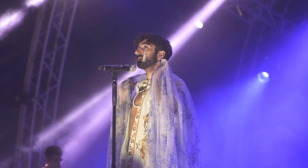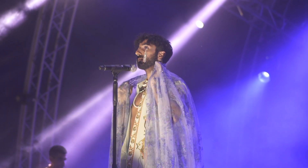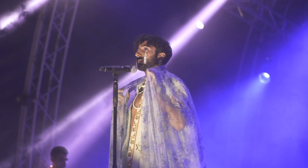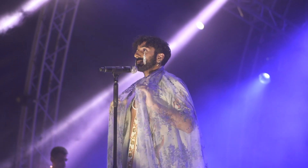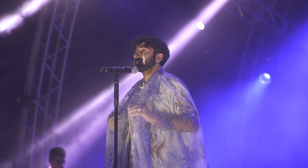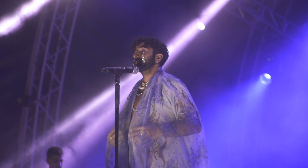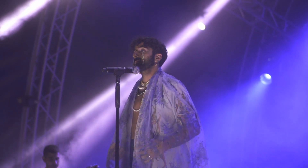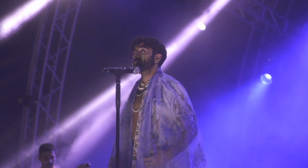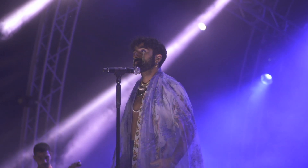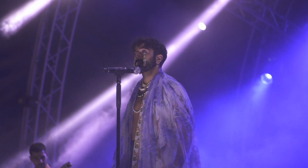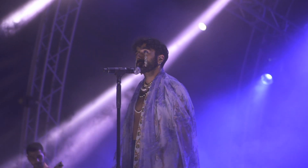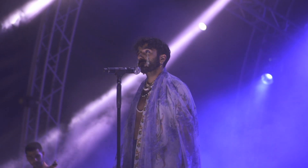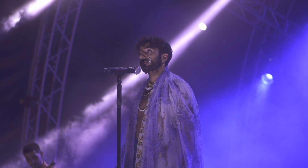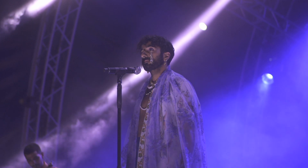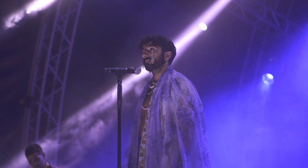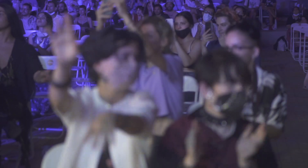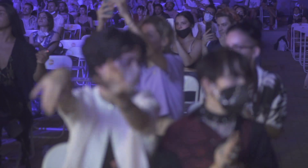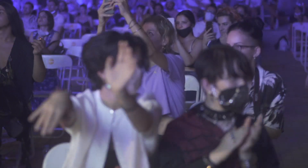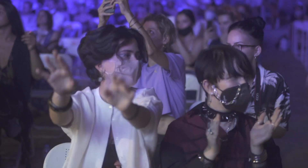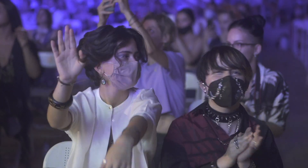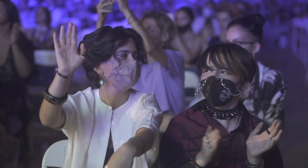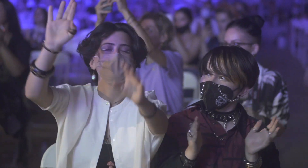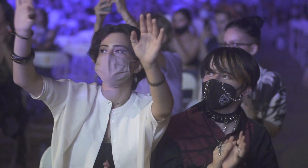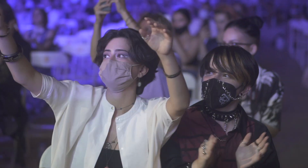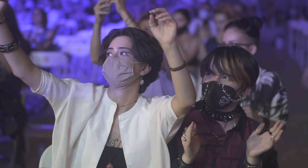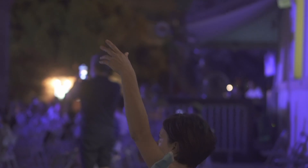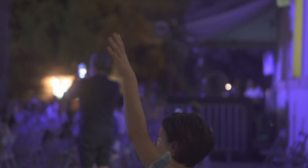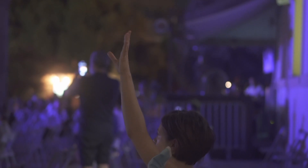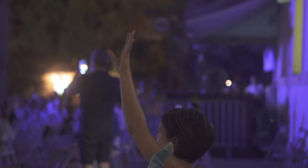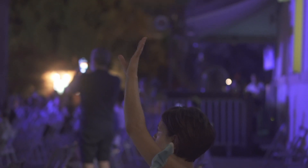🎵 Sweet Dreams 🎵